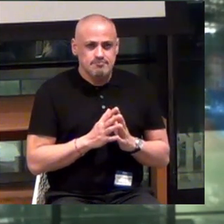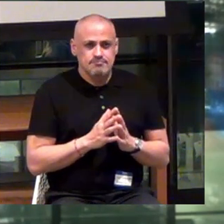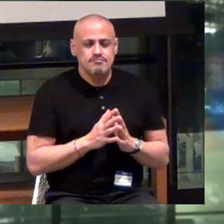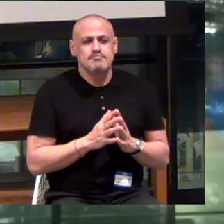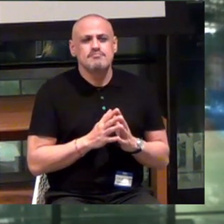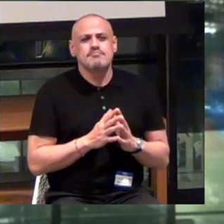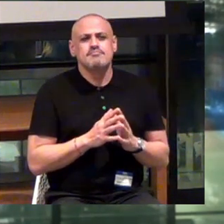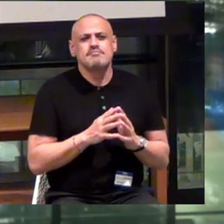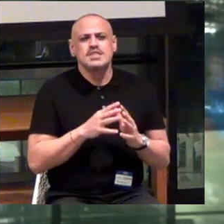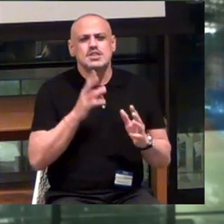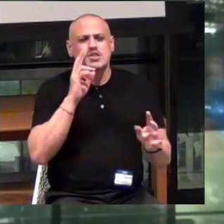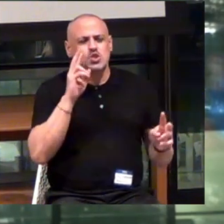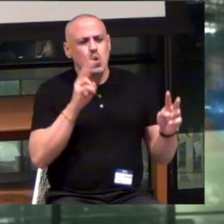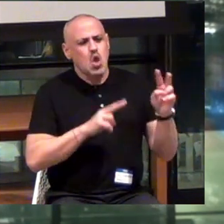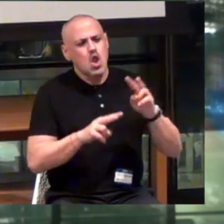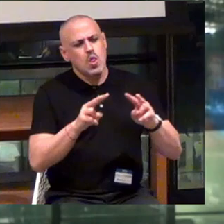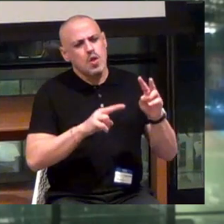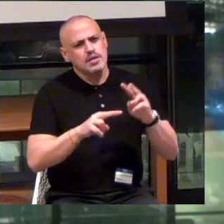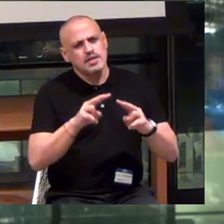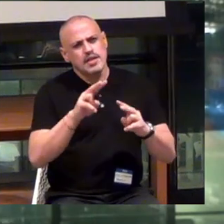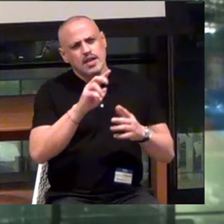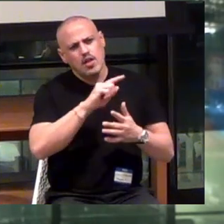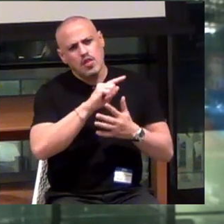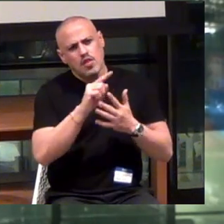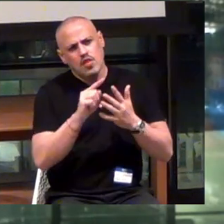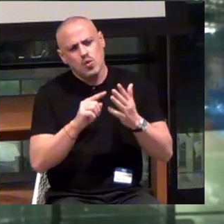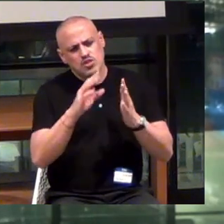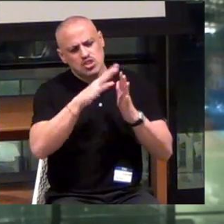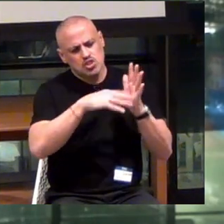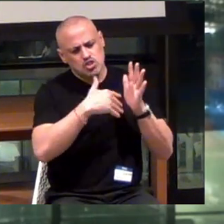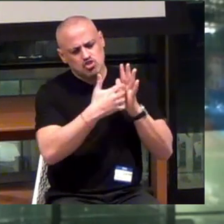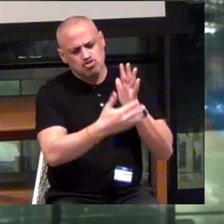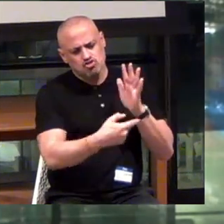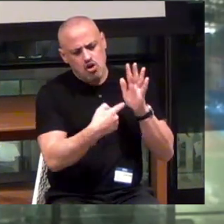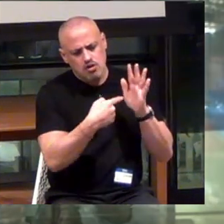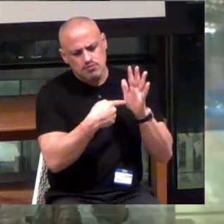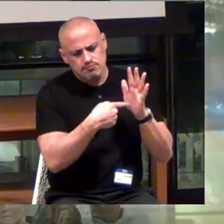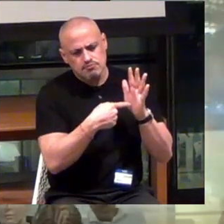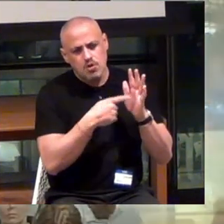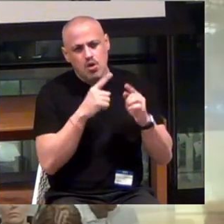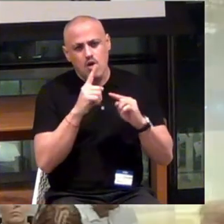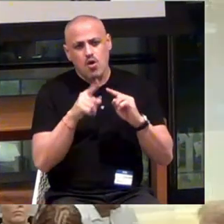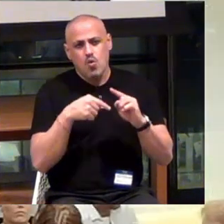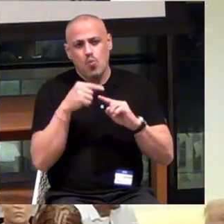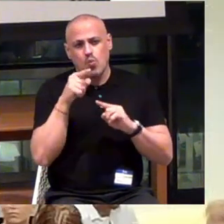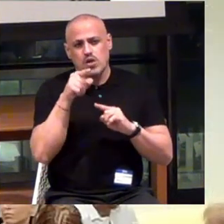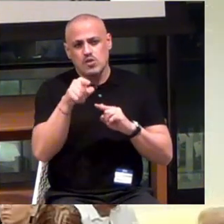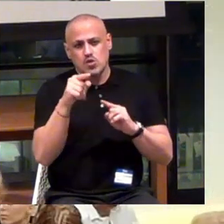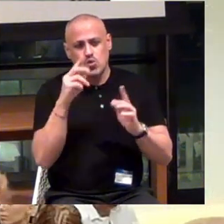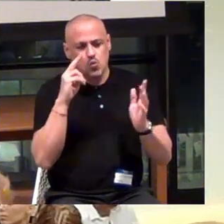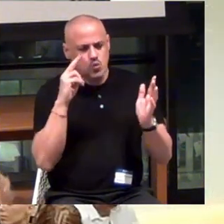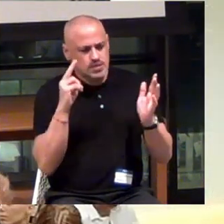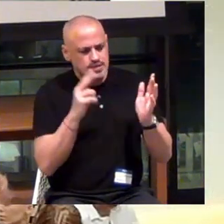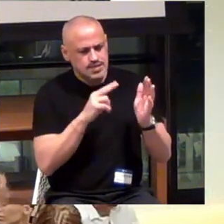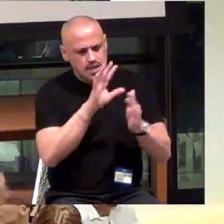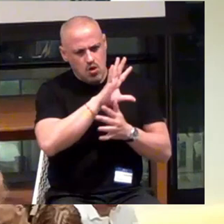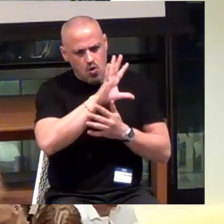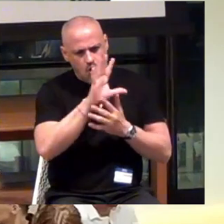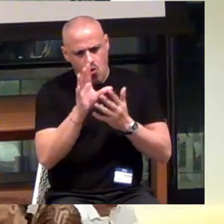So looking at those charts, when you see all of those companies distributed, where are